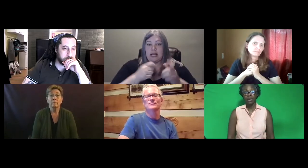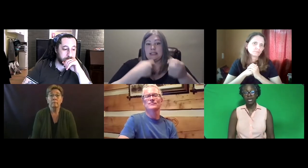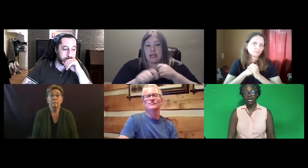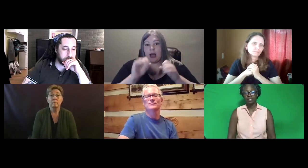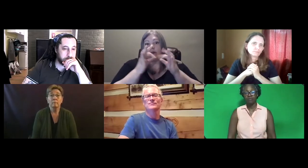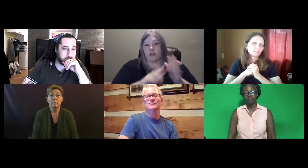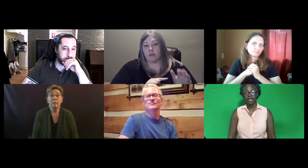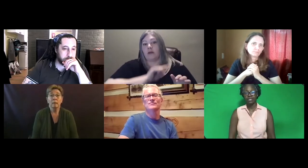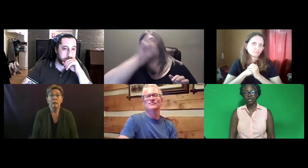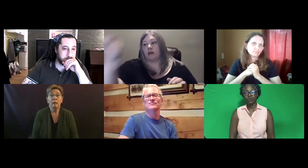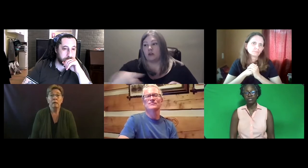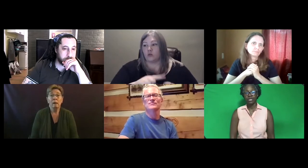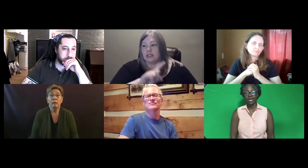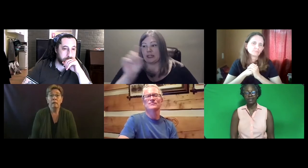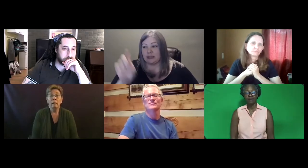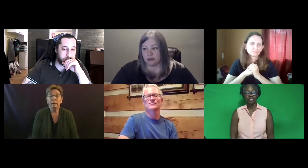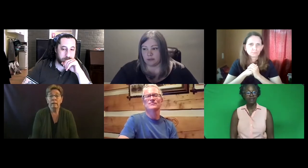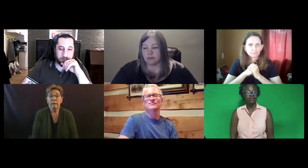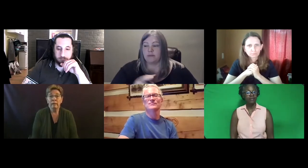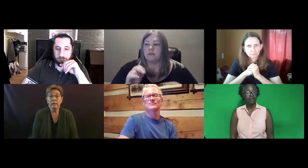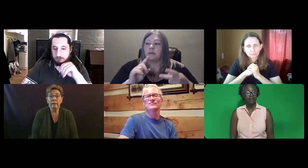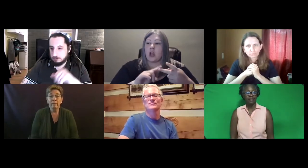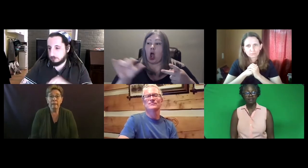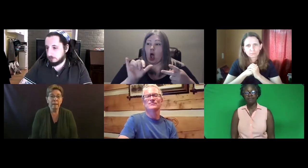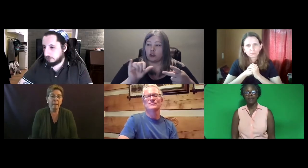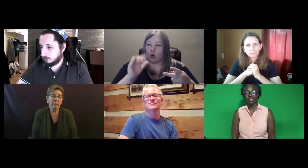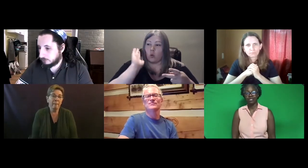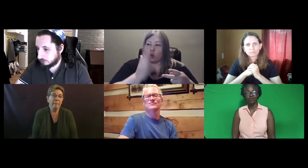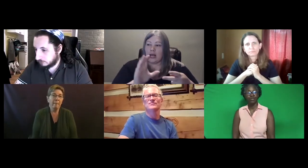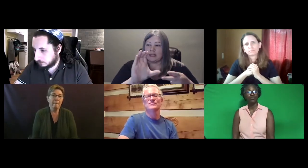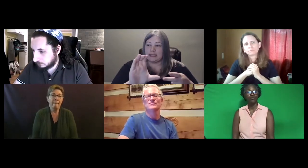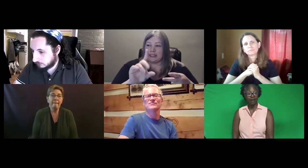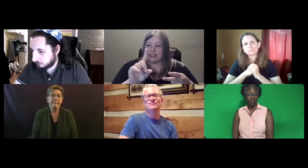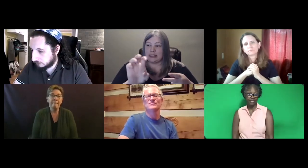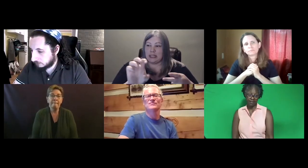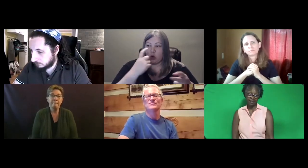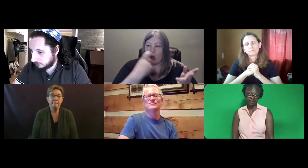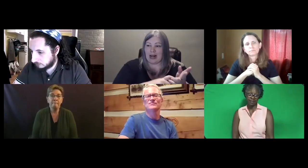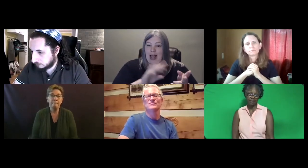And are we planning to host that in our State instead of having interpreters travel to Texas?